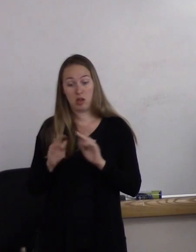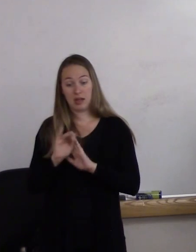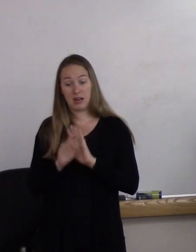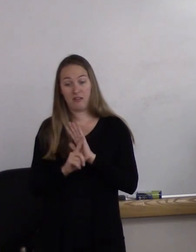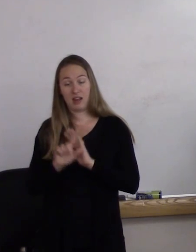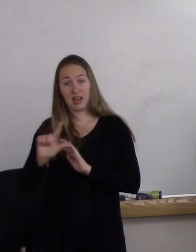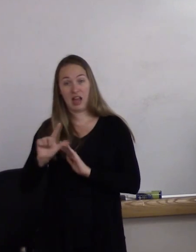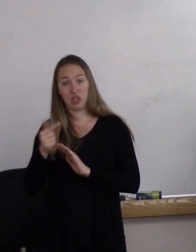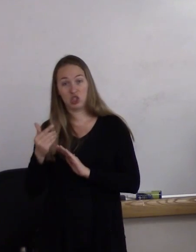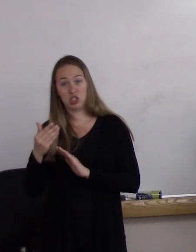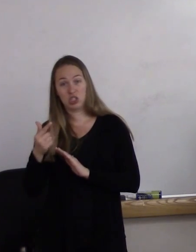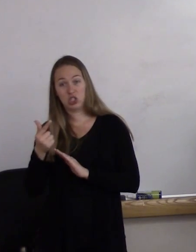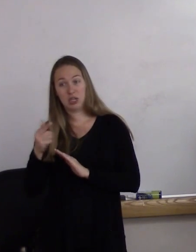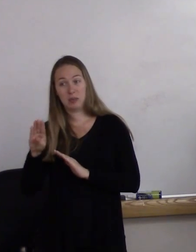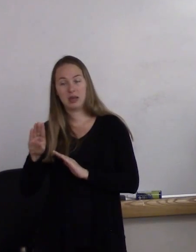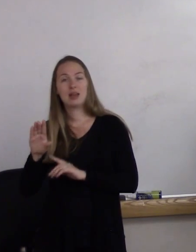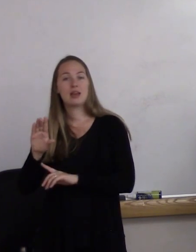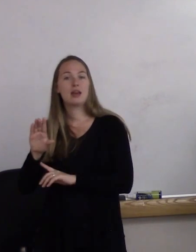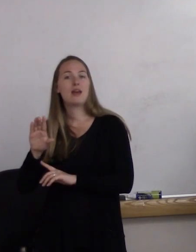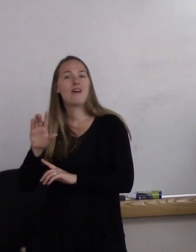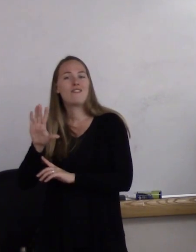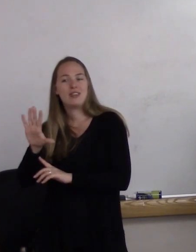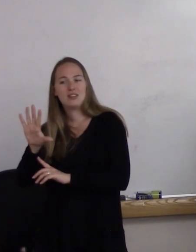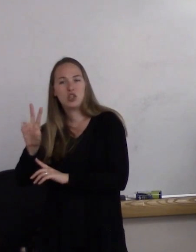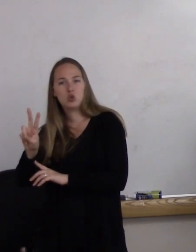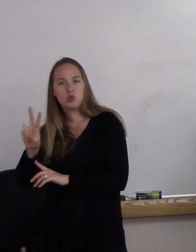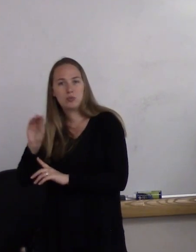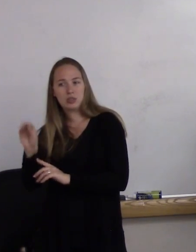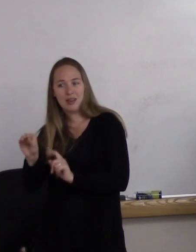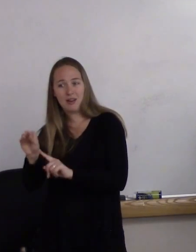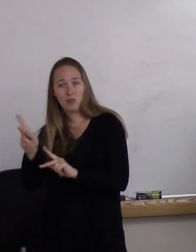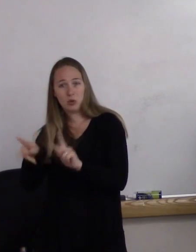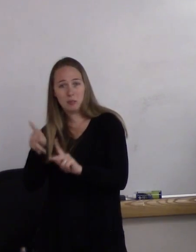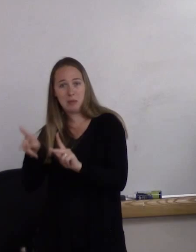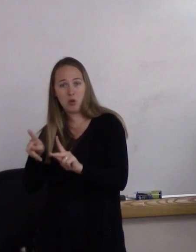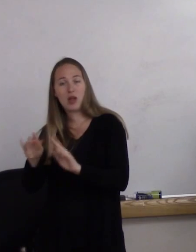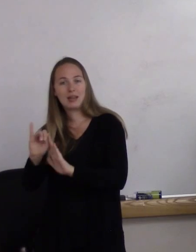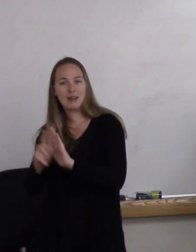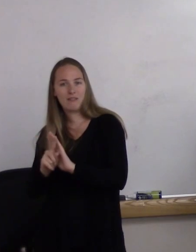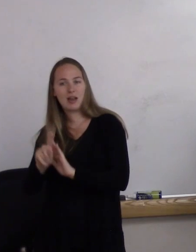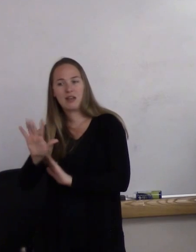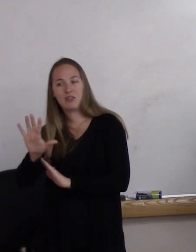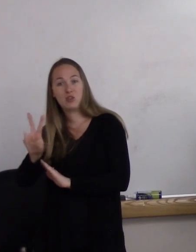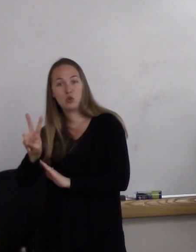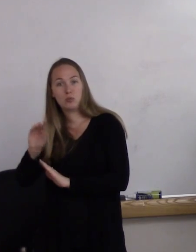52% of the population of those people identify as being bisexual.